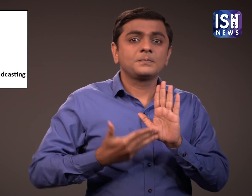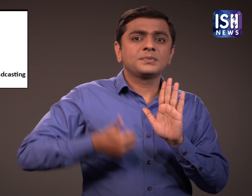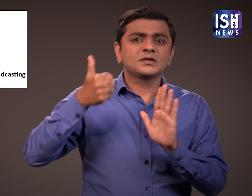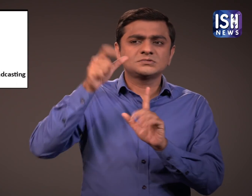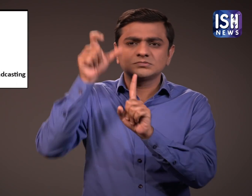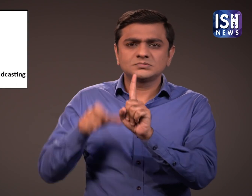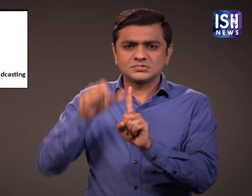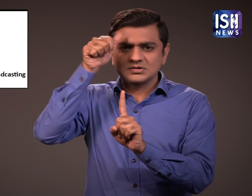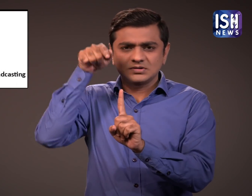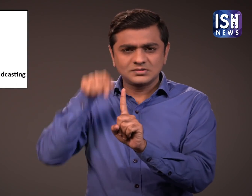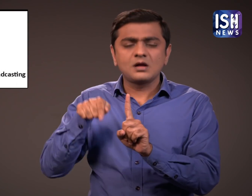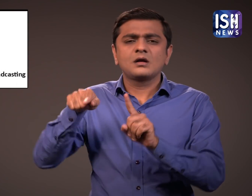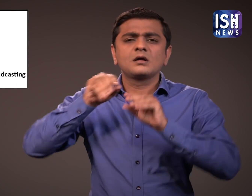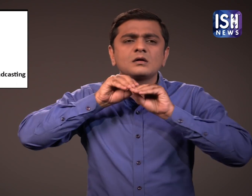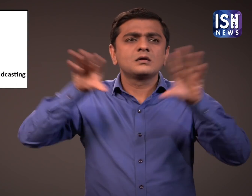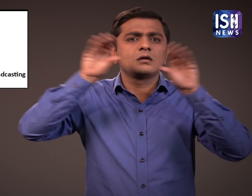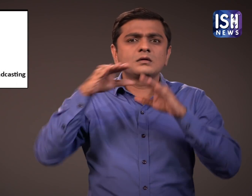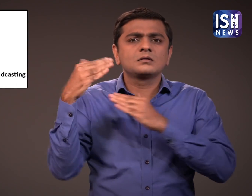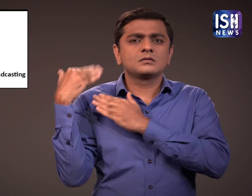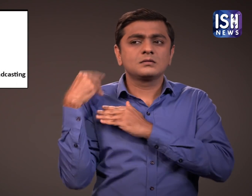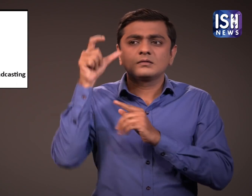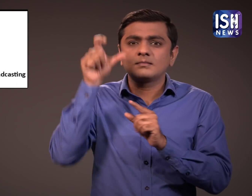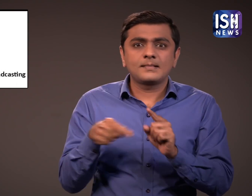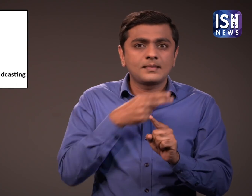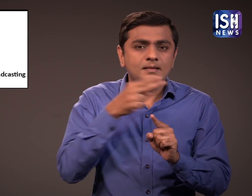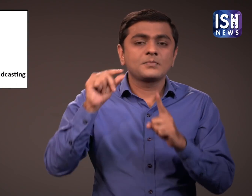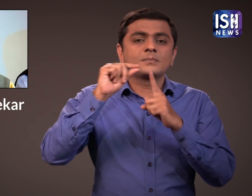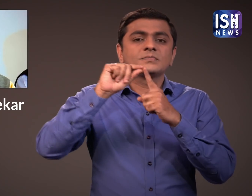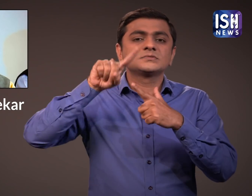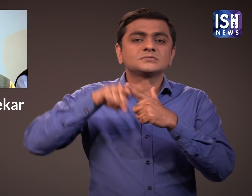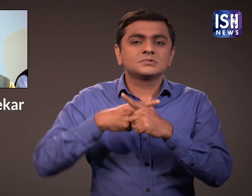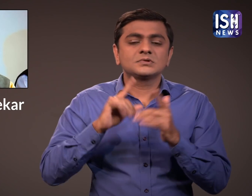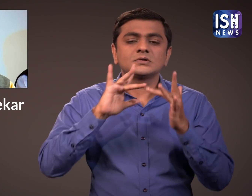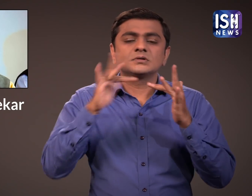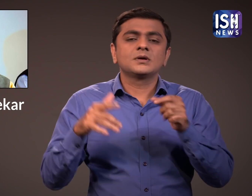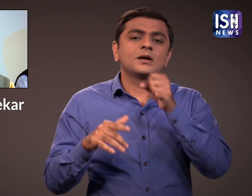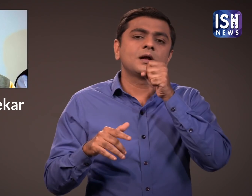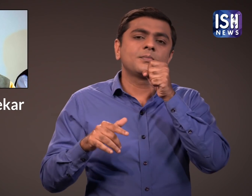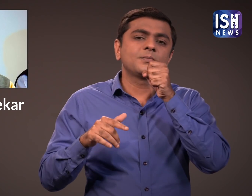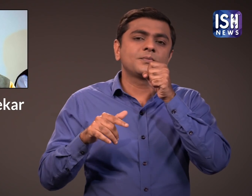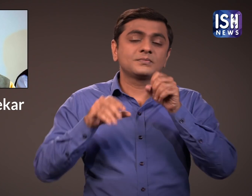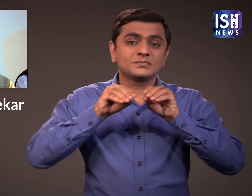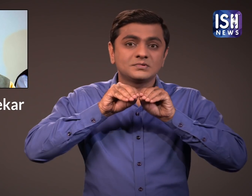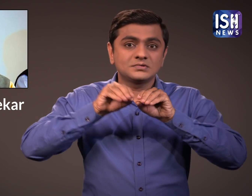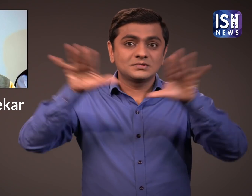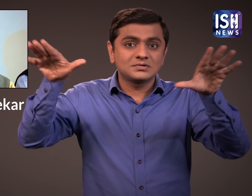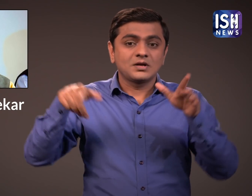Minister of Information and Broadcasting Prakash Javadekar gave a speech